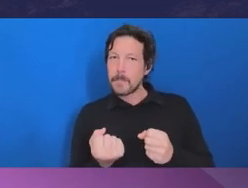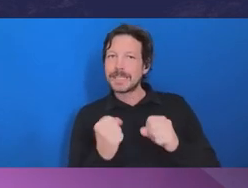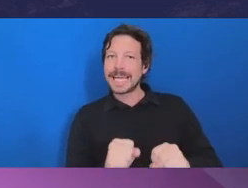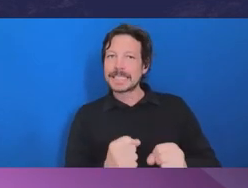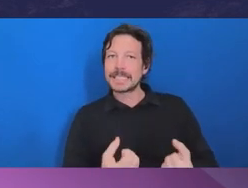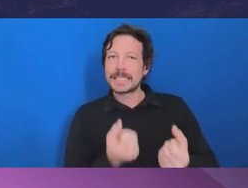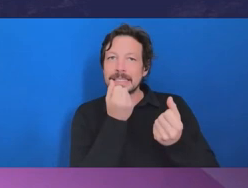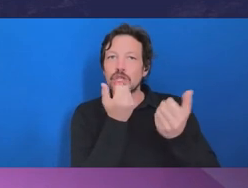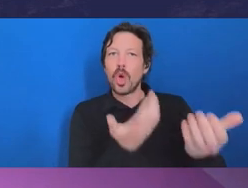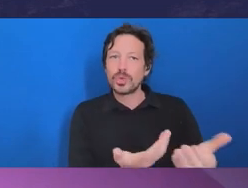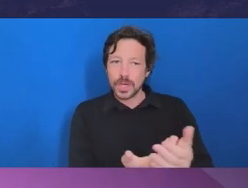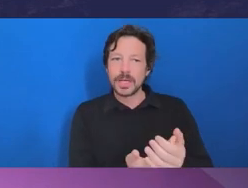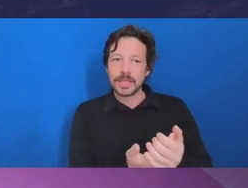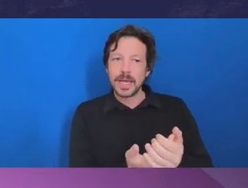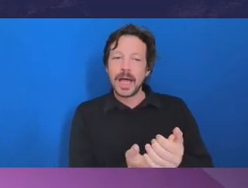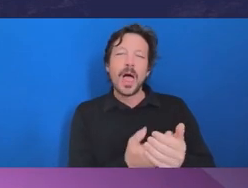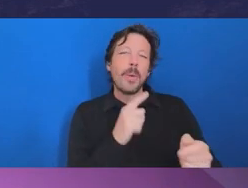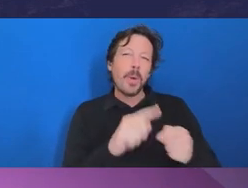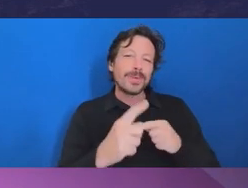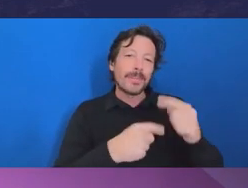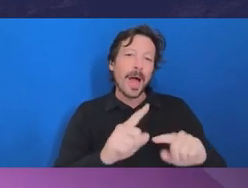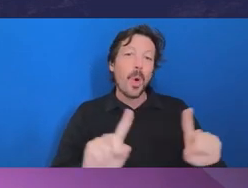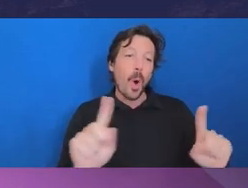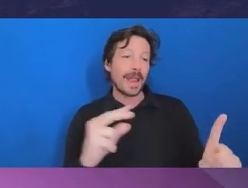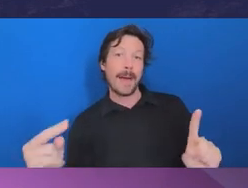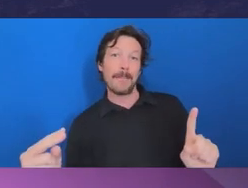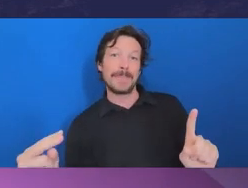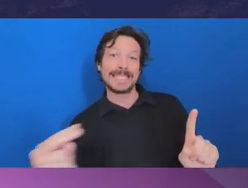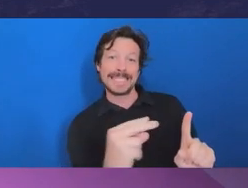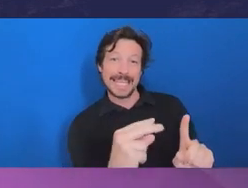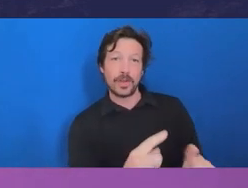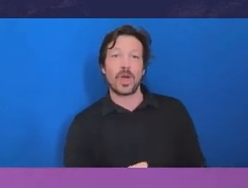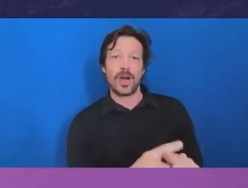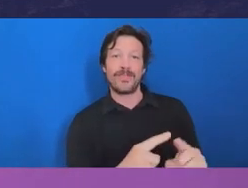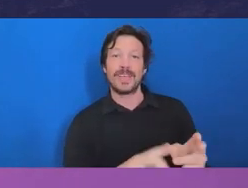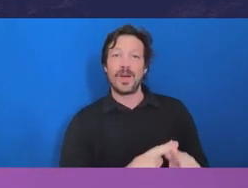go down to perceived conflicts. And if I have one message to the public sector